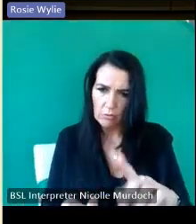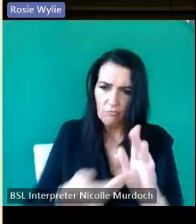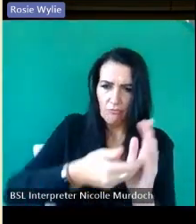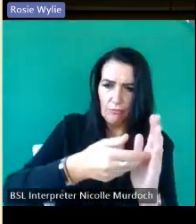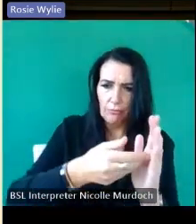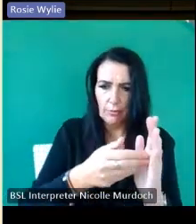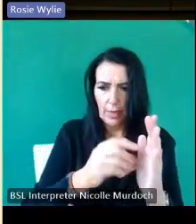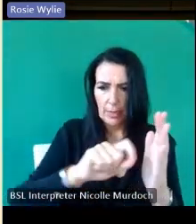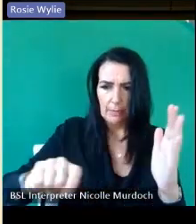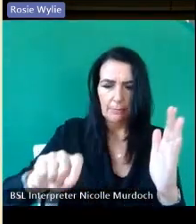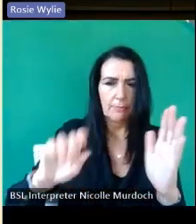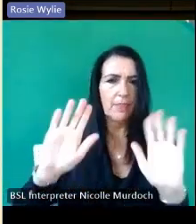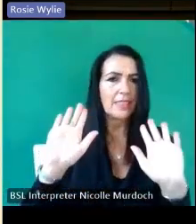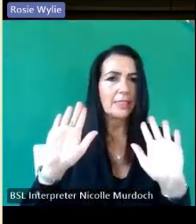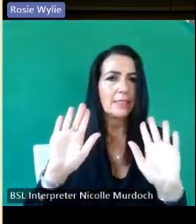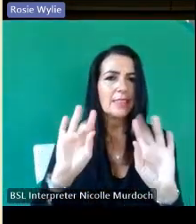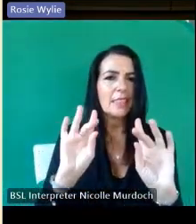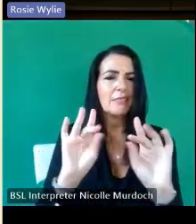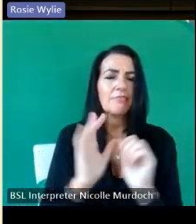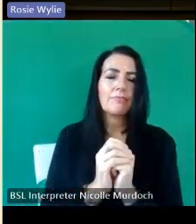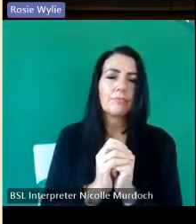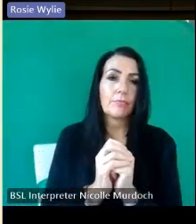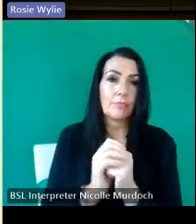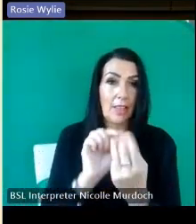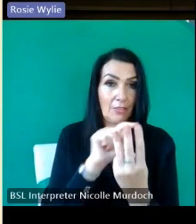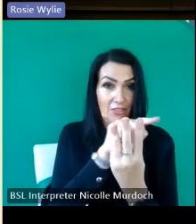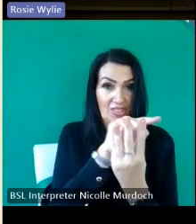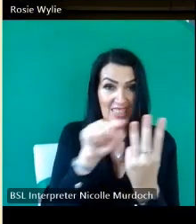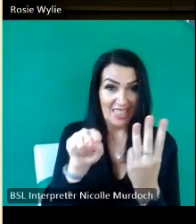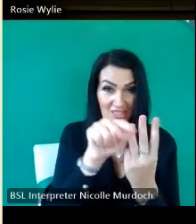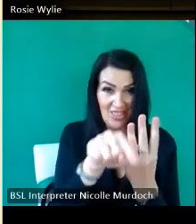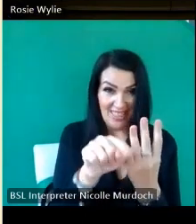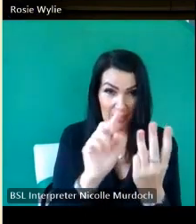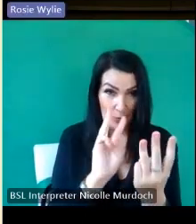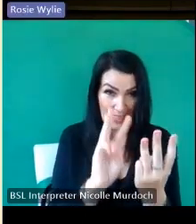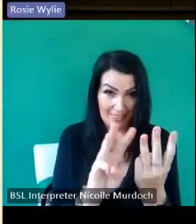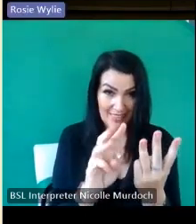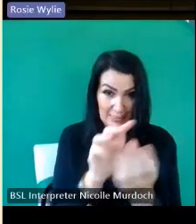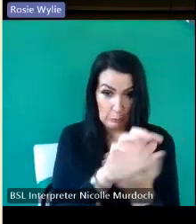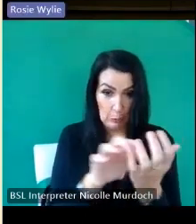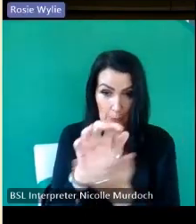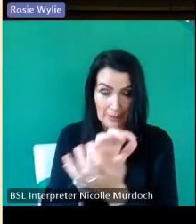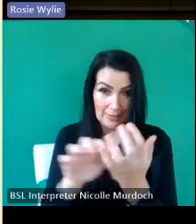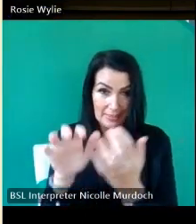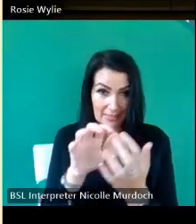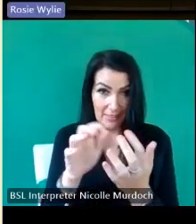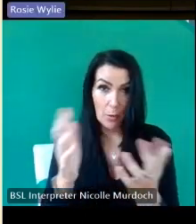interesting thing is at these three marks on the bottom there we're all found at the